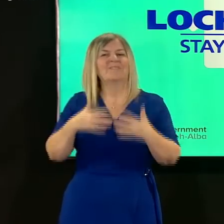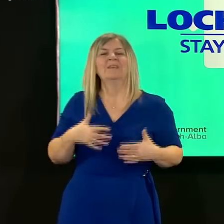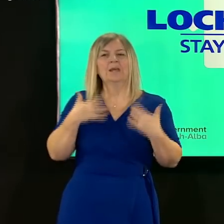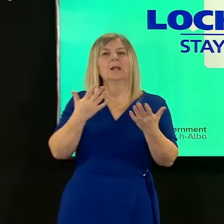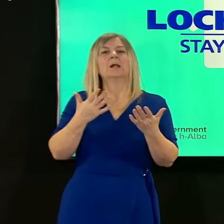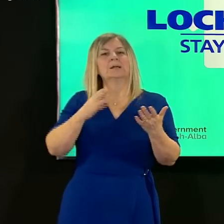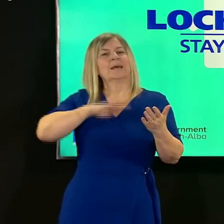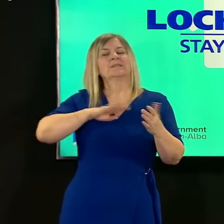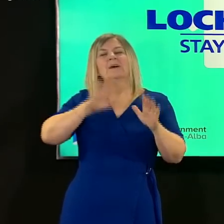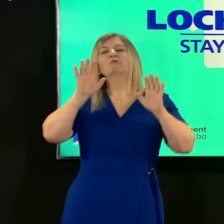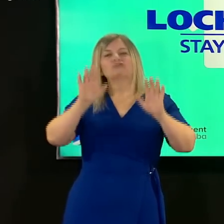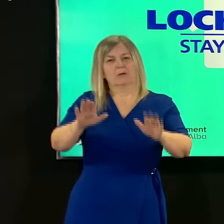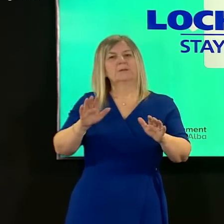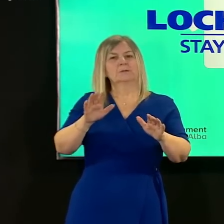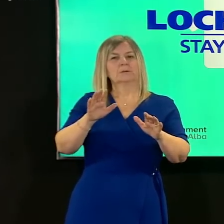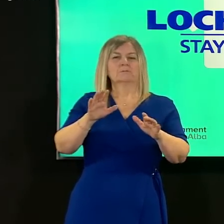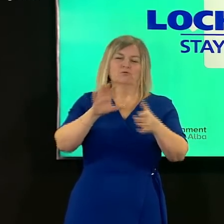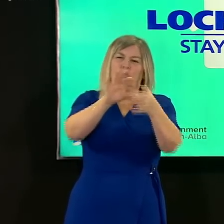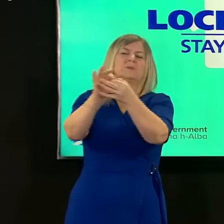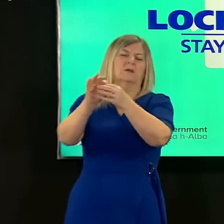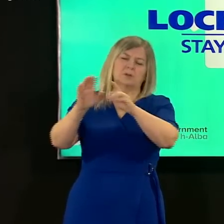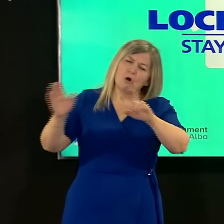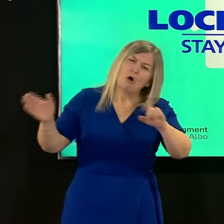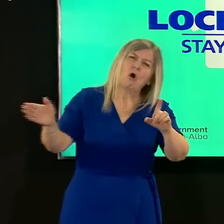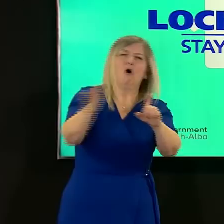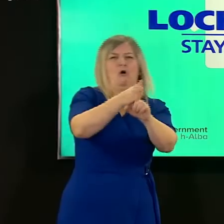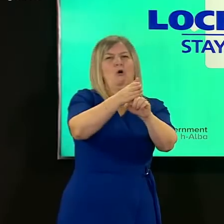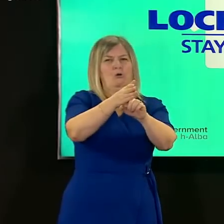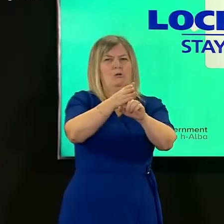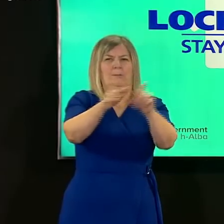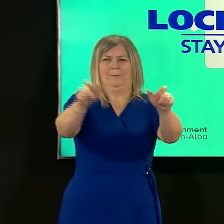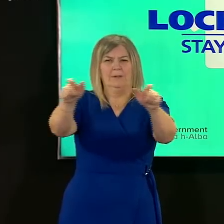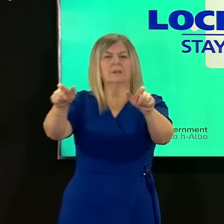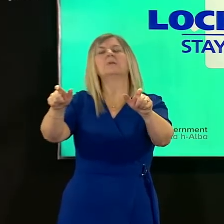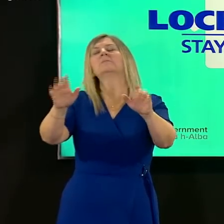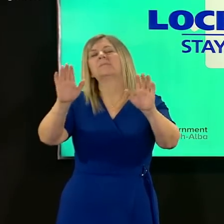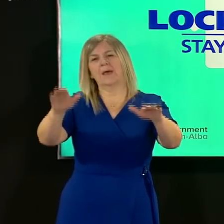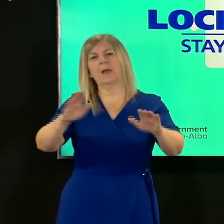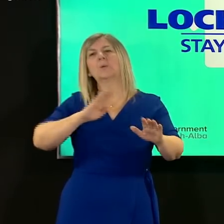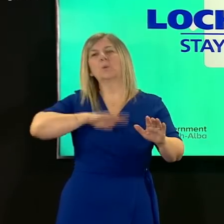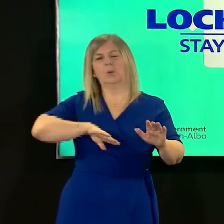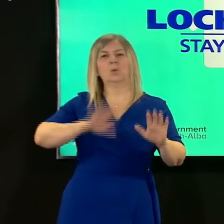and at that point they feel able to say that they have completed that piece of work so the